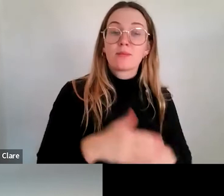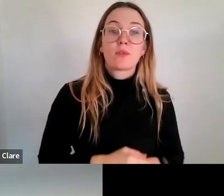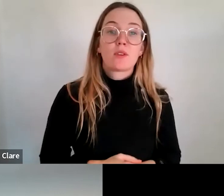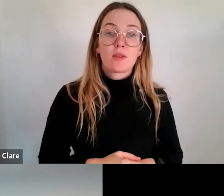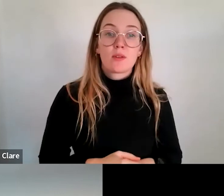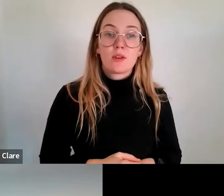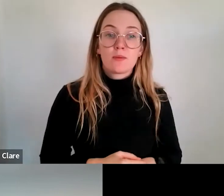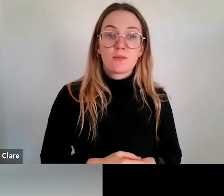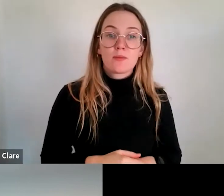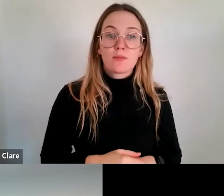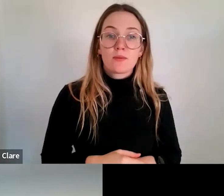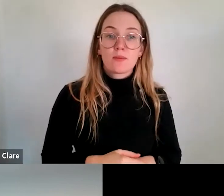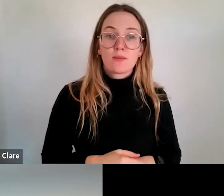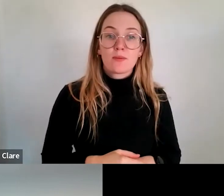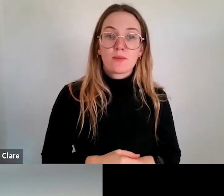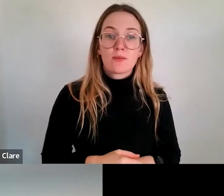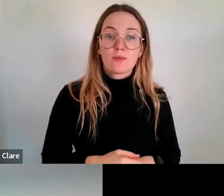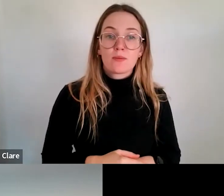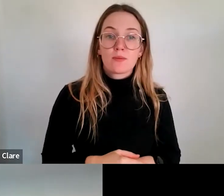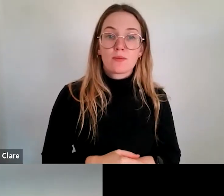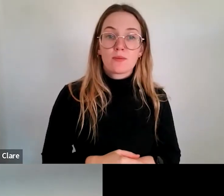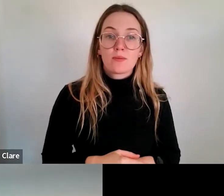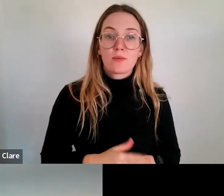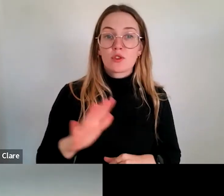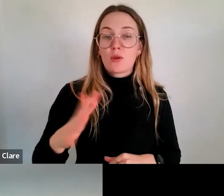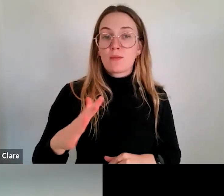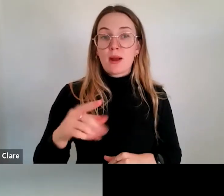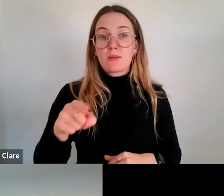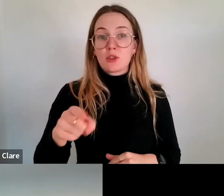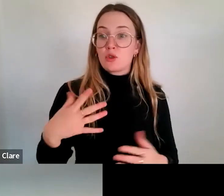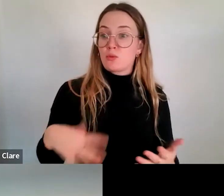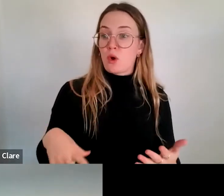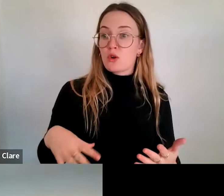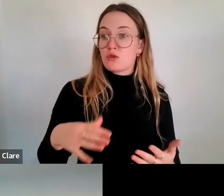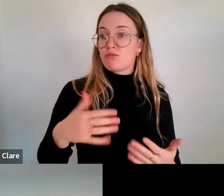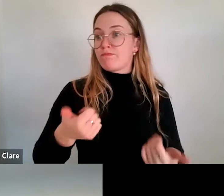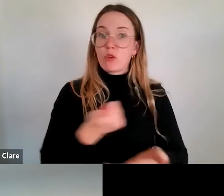you're building a pattern of regular training and skills development